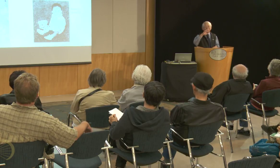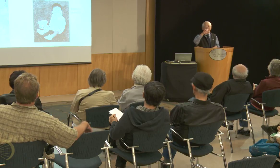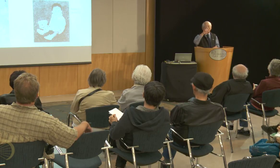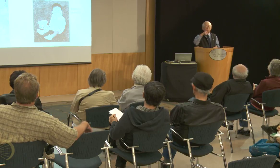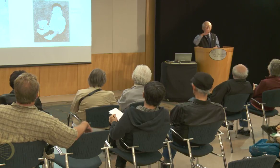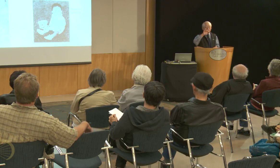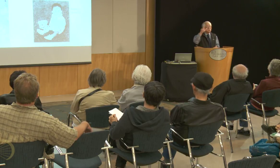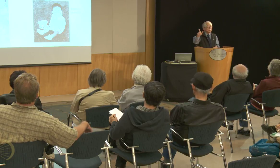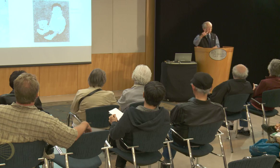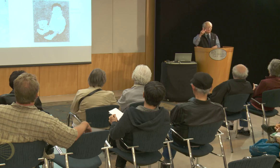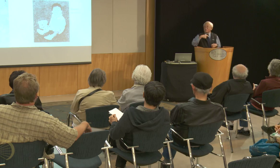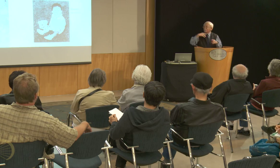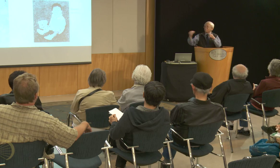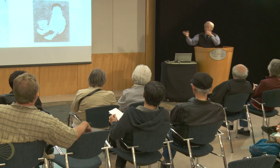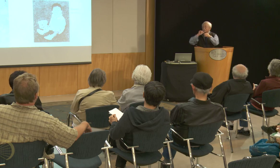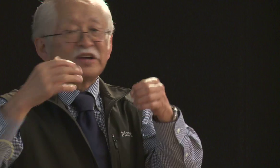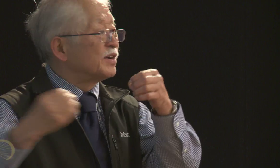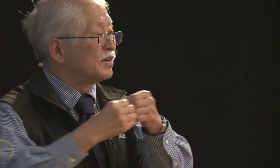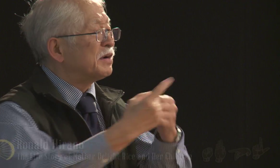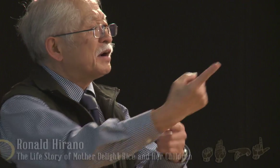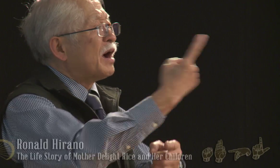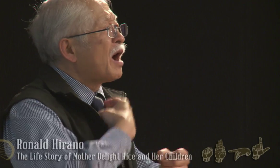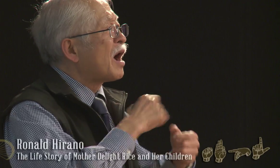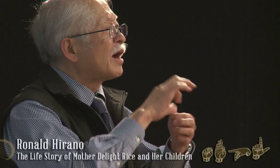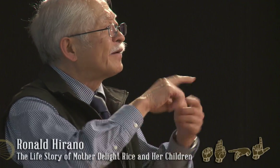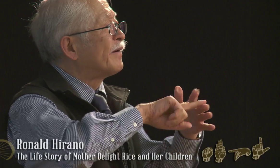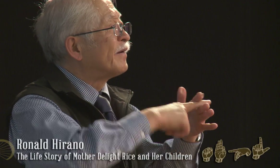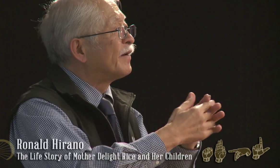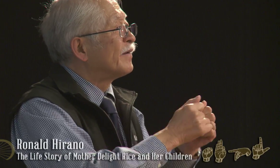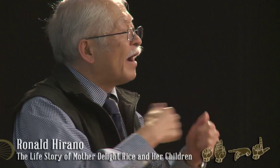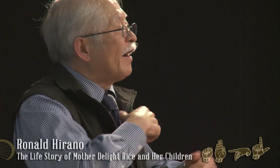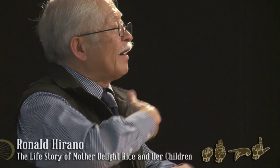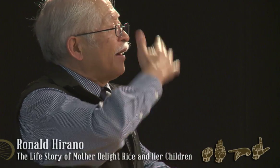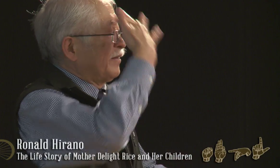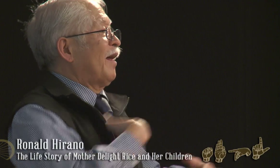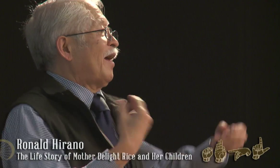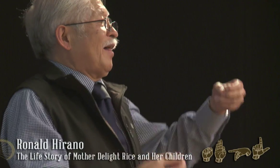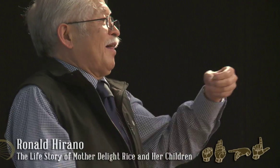two weeks ago, in their public library, and people asked me about how I started